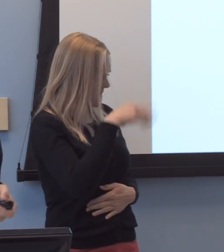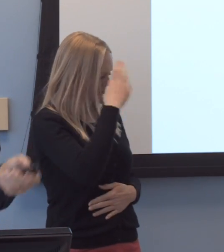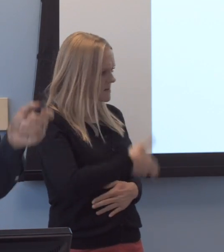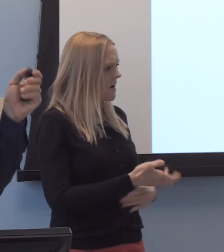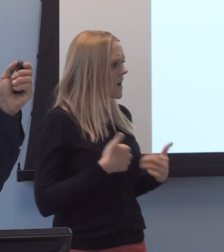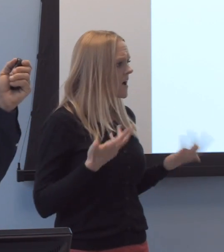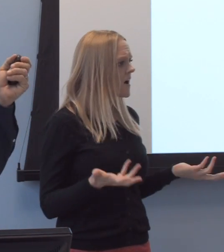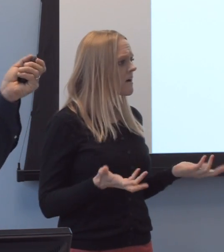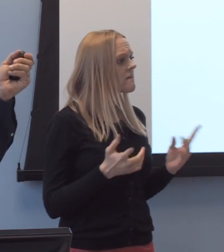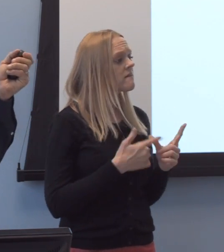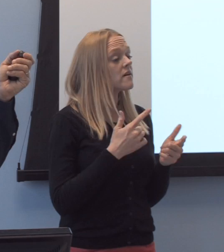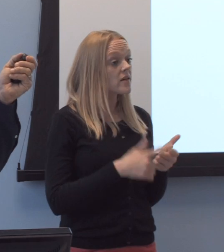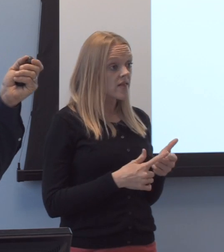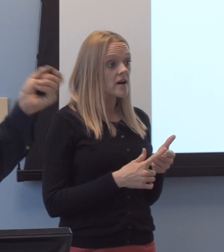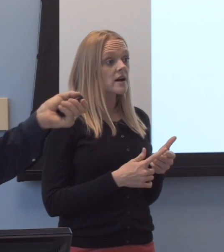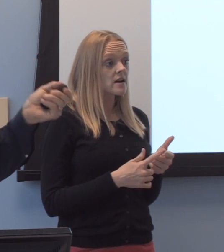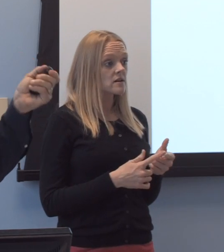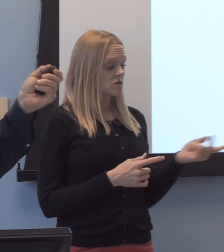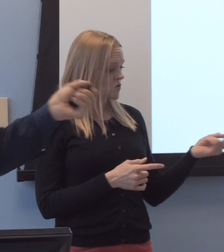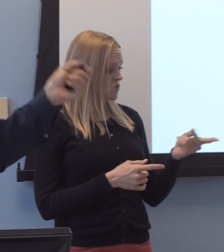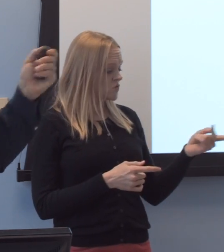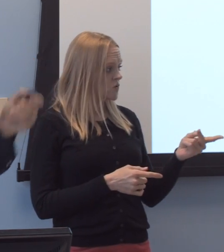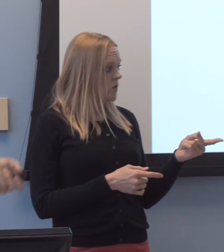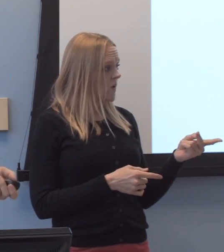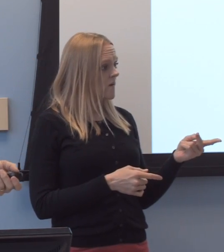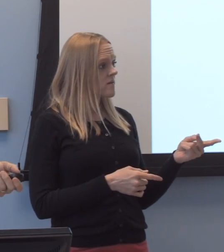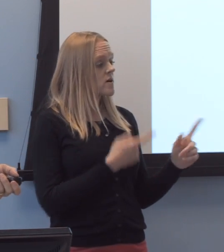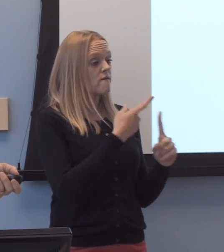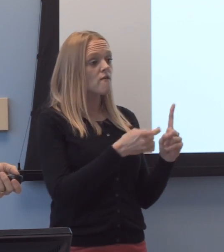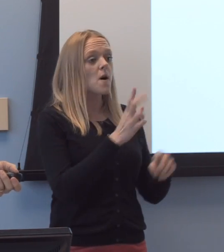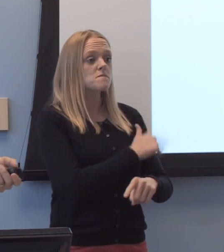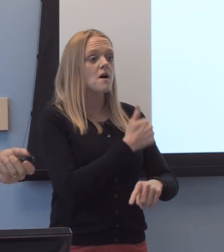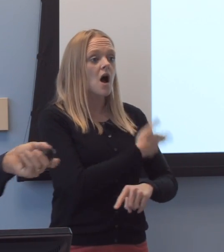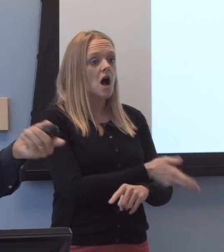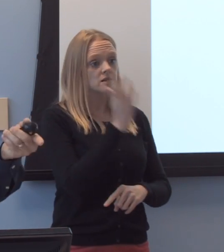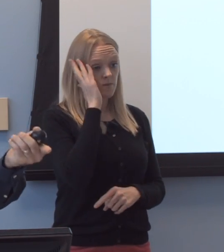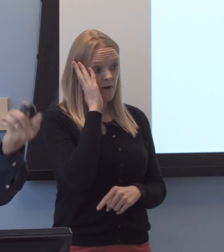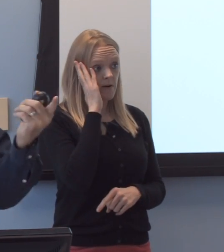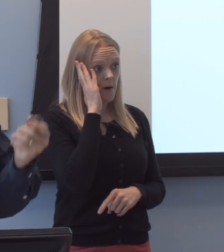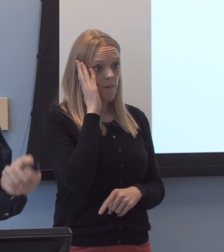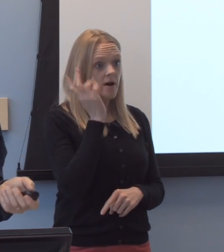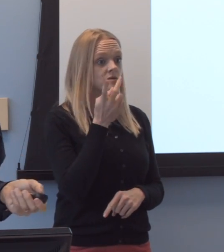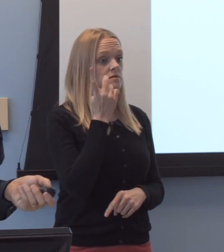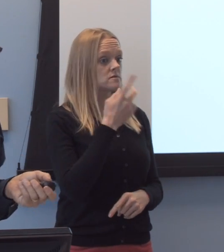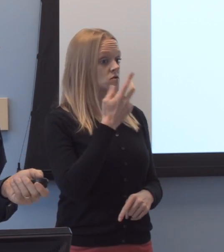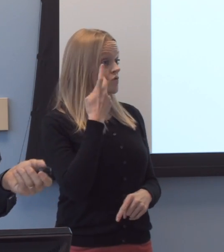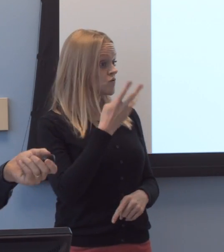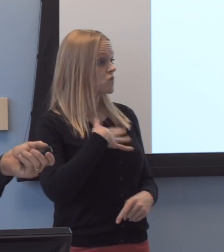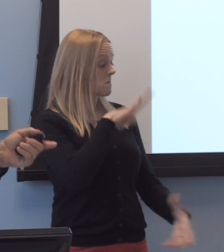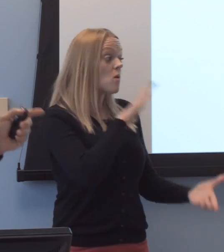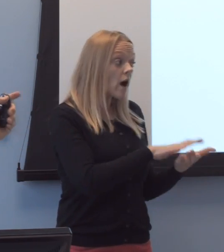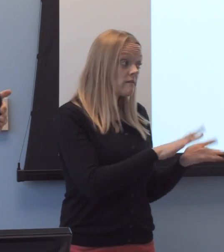And then they actually saw in-from his hospital bed, uh, my wife, who is the better athlete in my family,